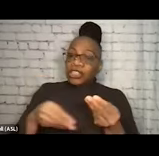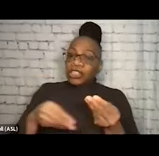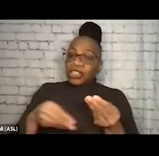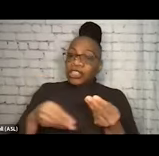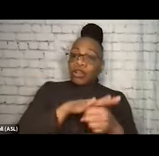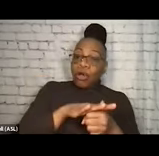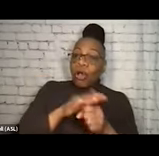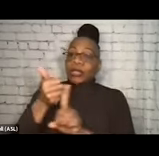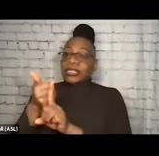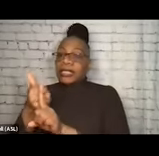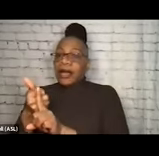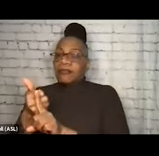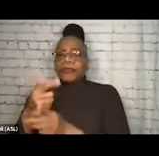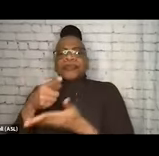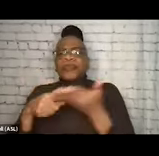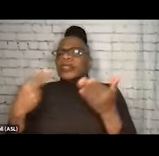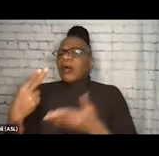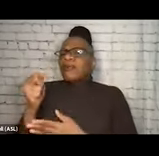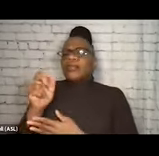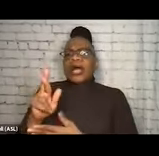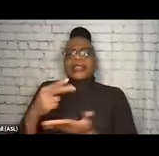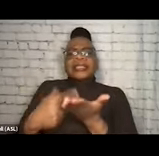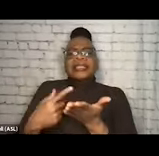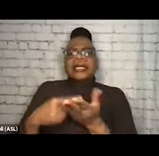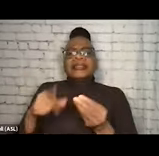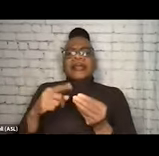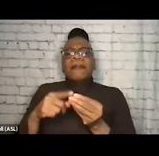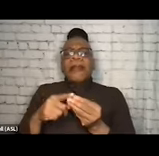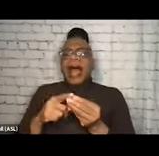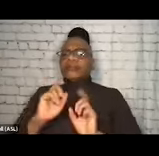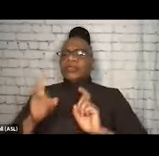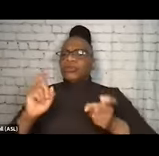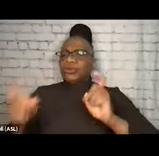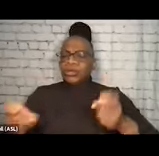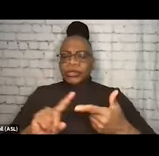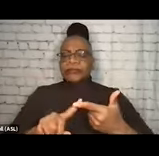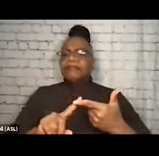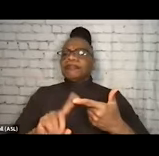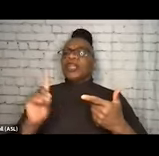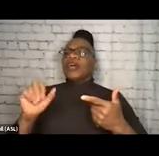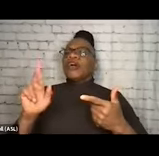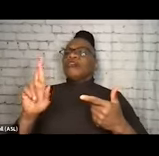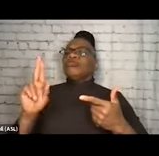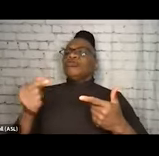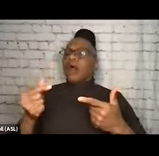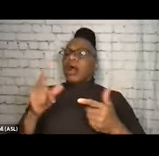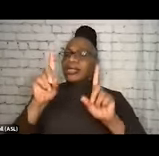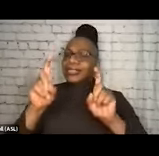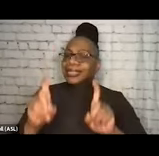We're talking about syringe access, naloxone distribution, drug checking and testing, which is relatively new but pretty robust uptick